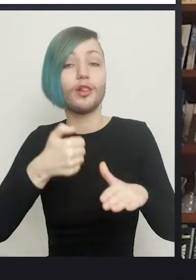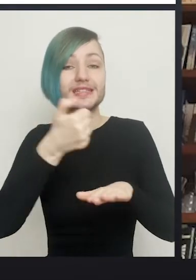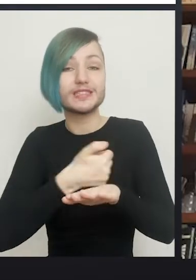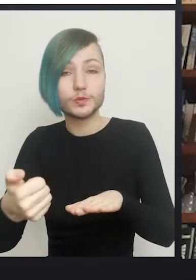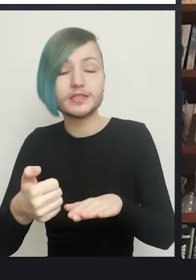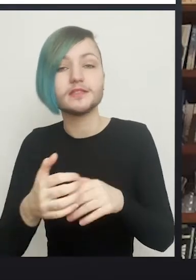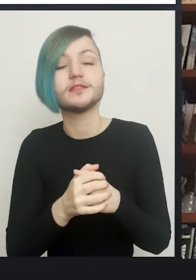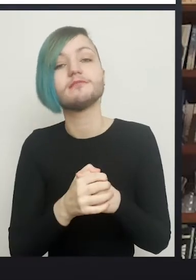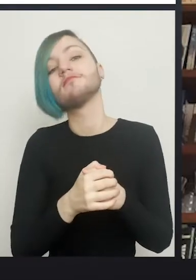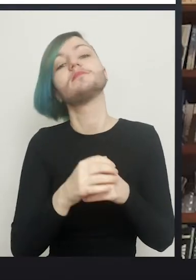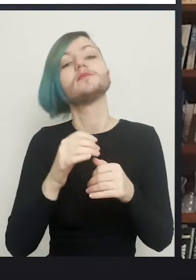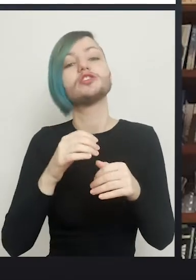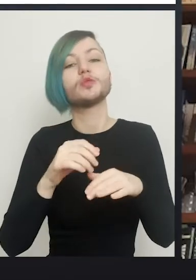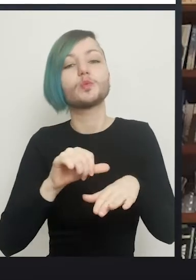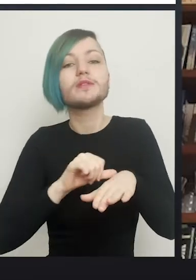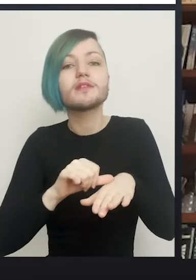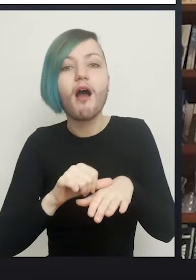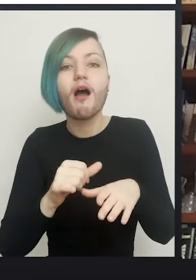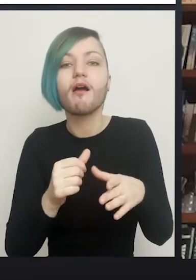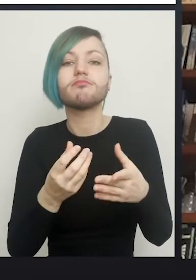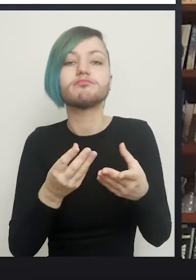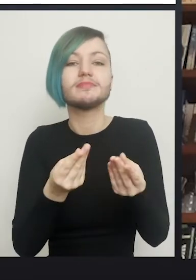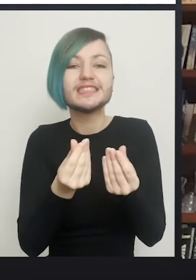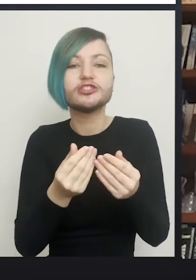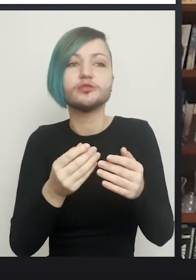is laid down and secure in about 6 weeks.